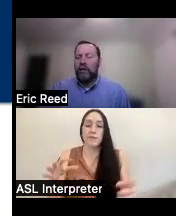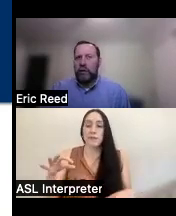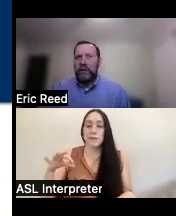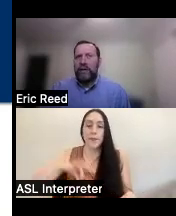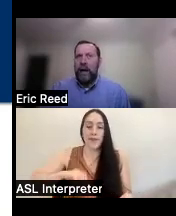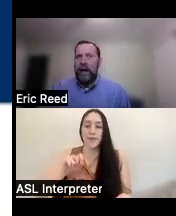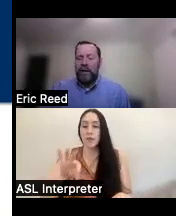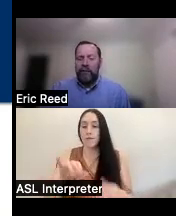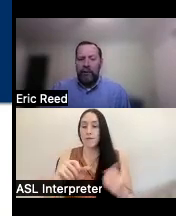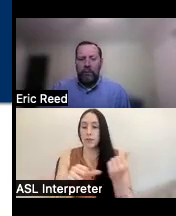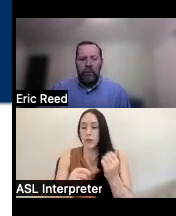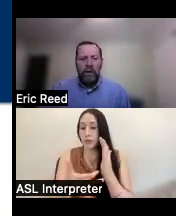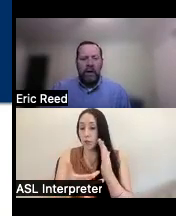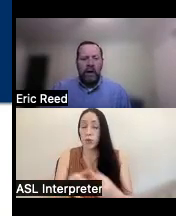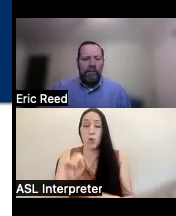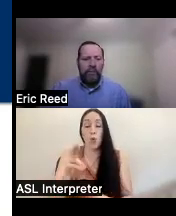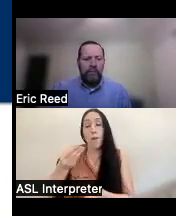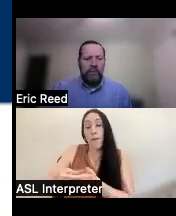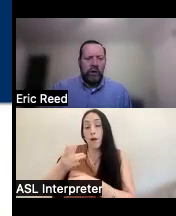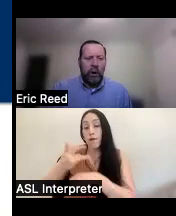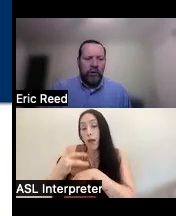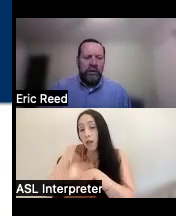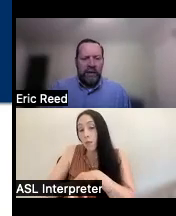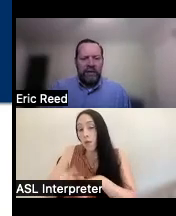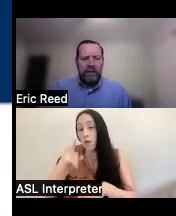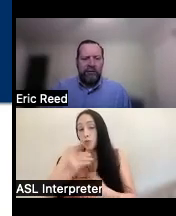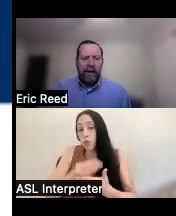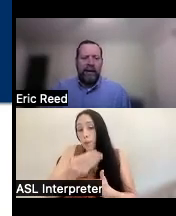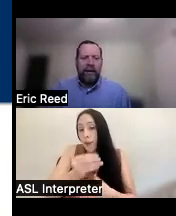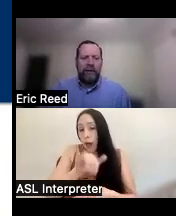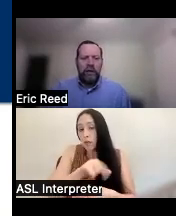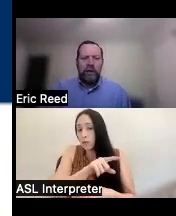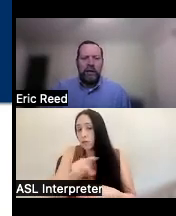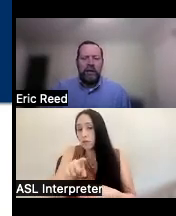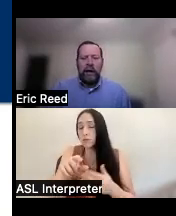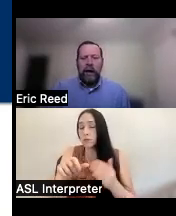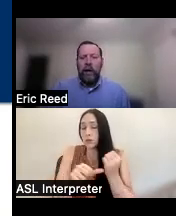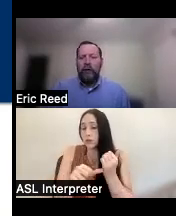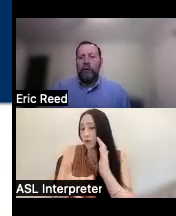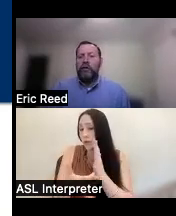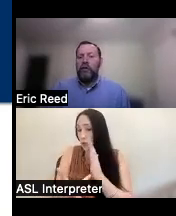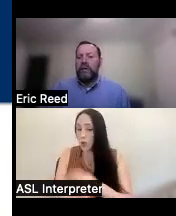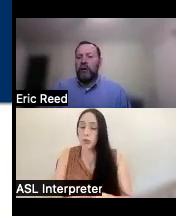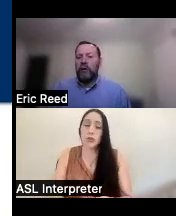sources that might be available um to purchase the assistive technology we also can do skills